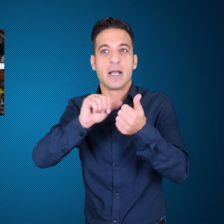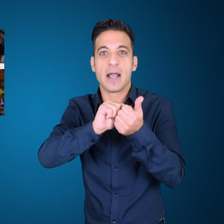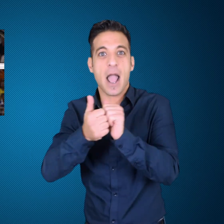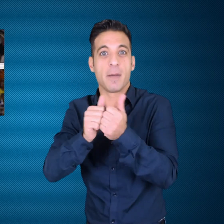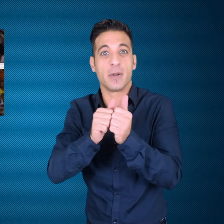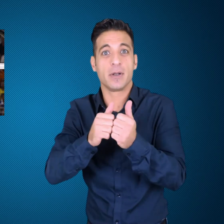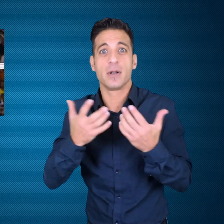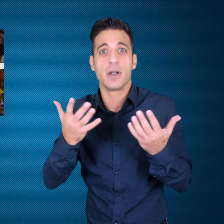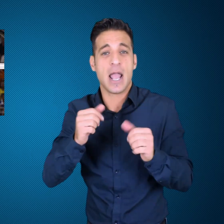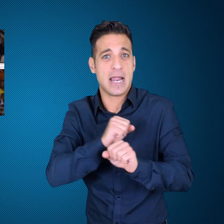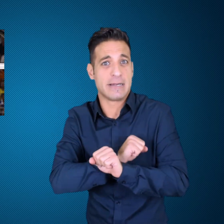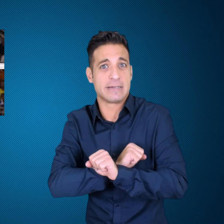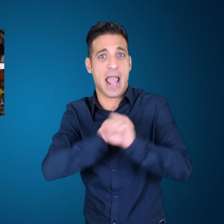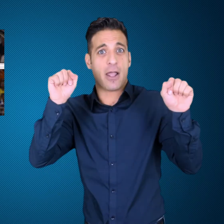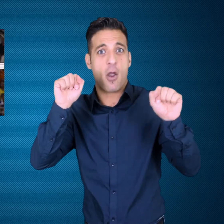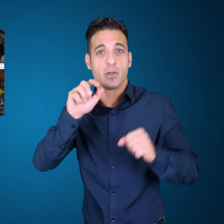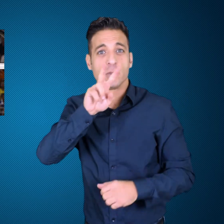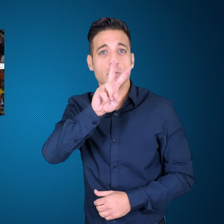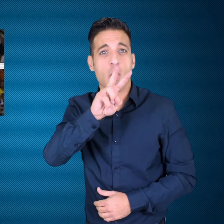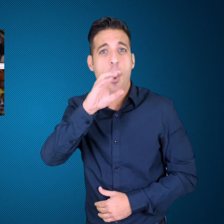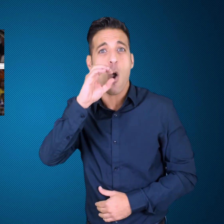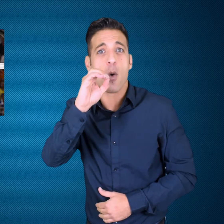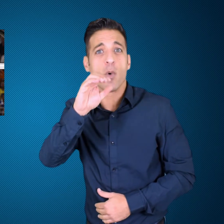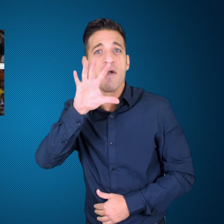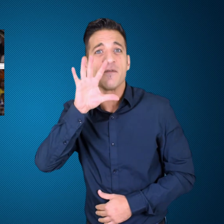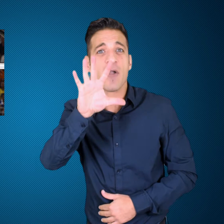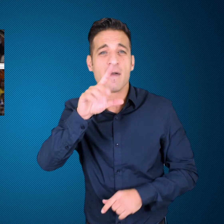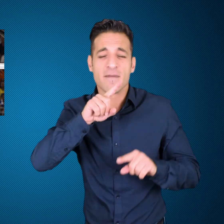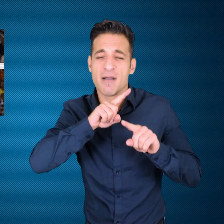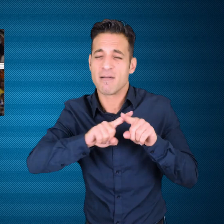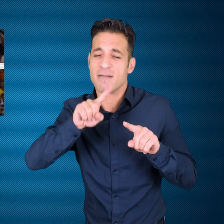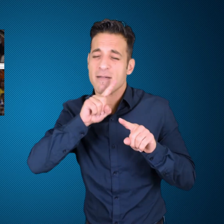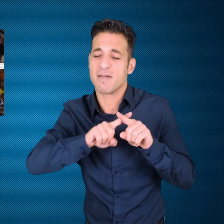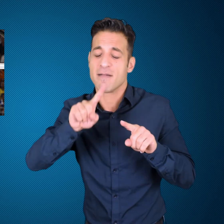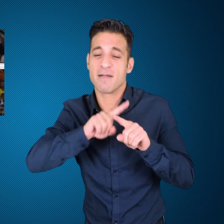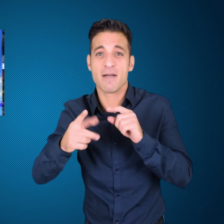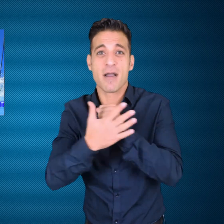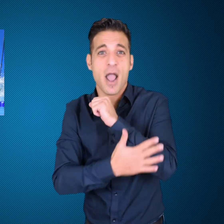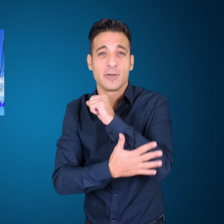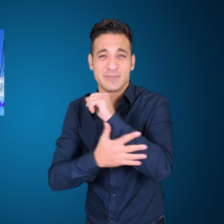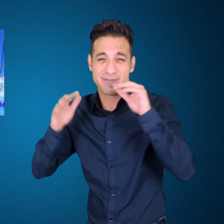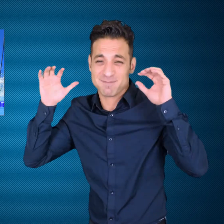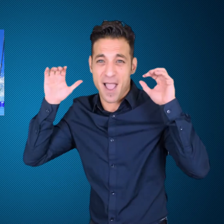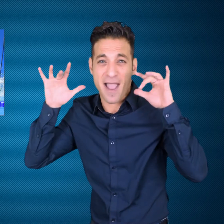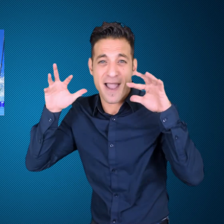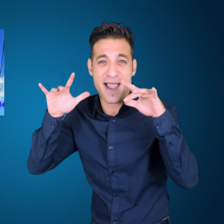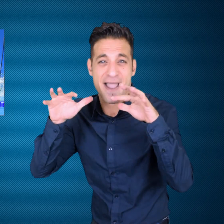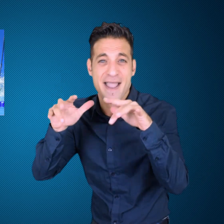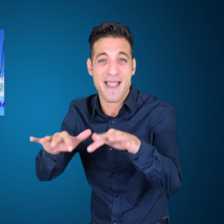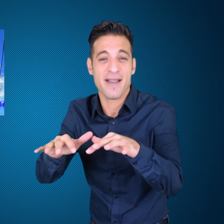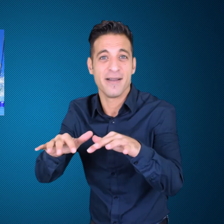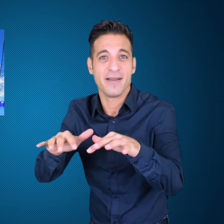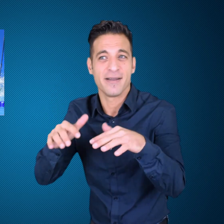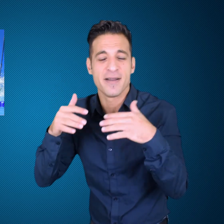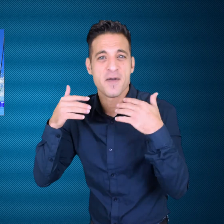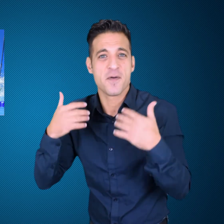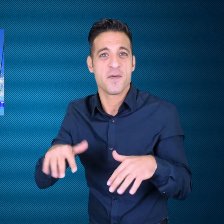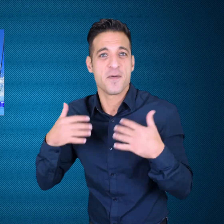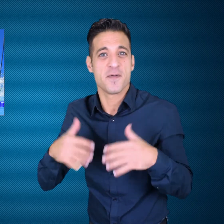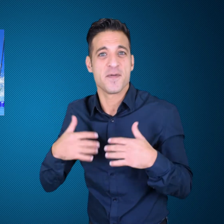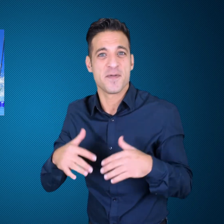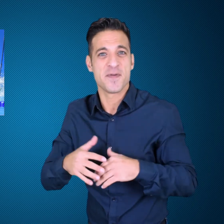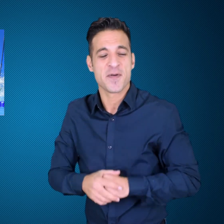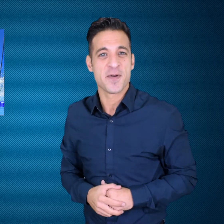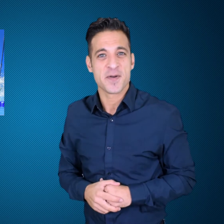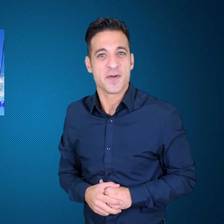Brazil - a record of 205 different countries!